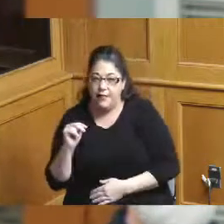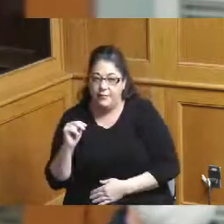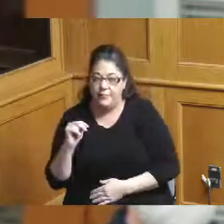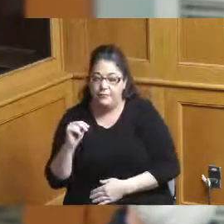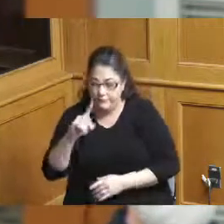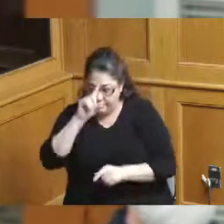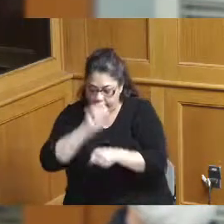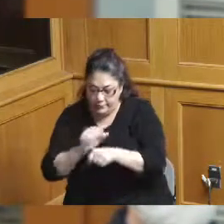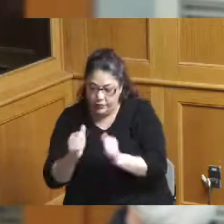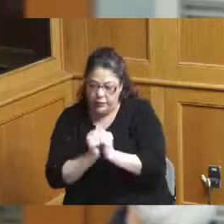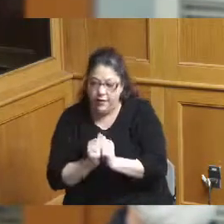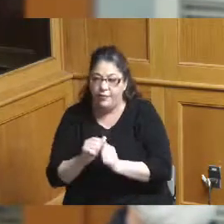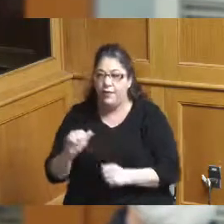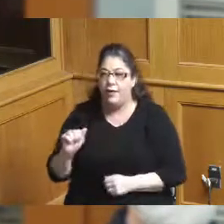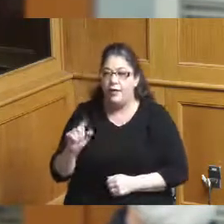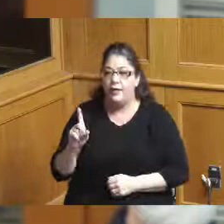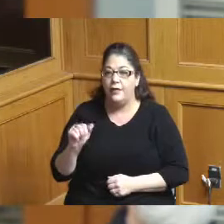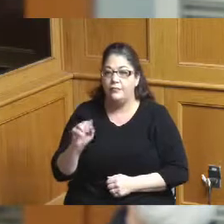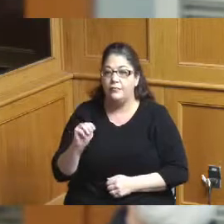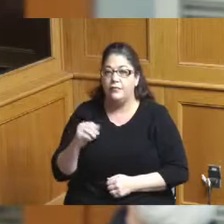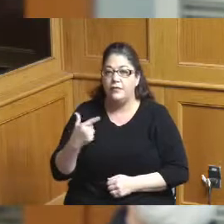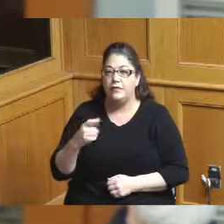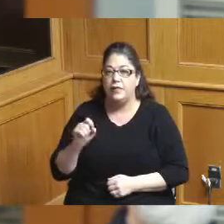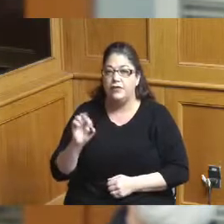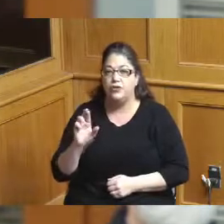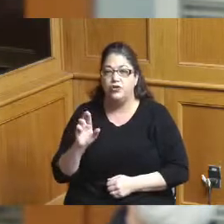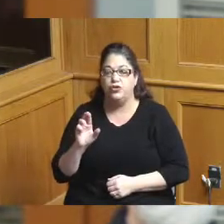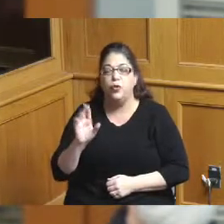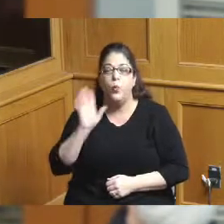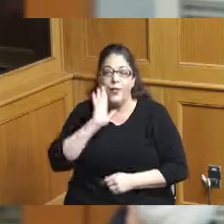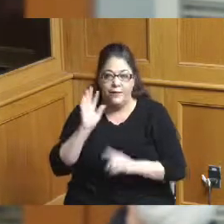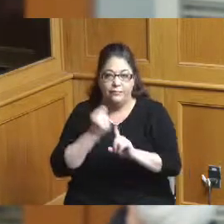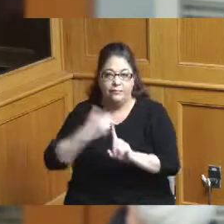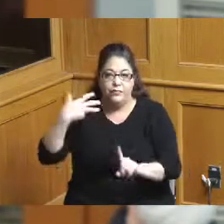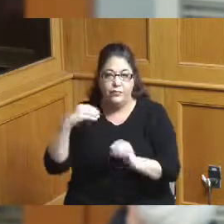Adam Gelter is going to explain the role in more detail but what I can tell you with certainty